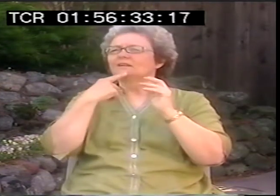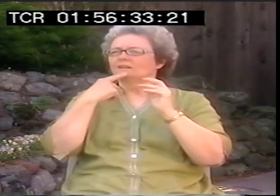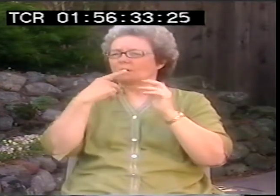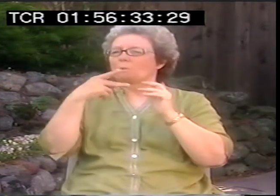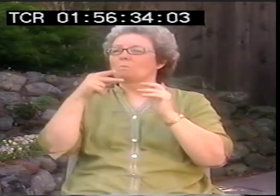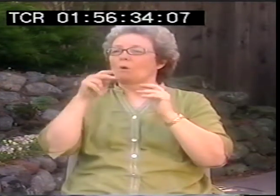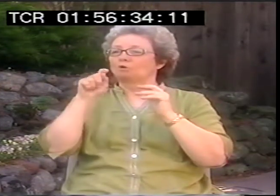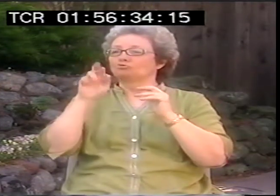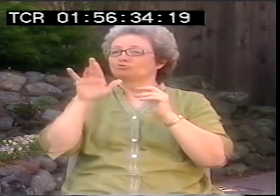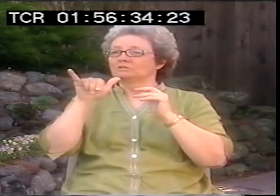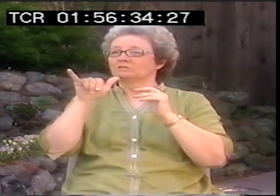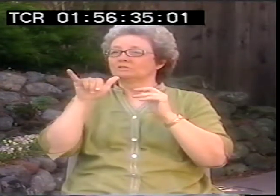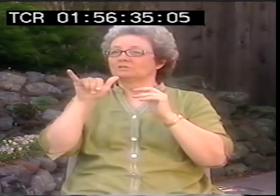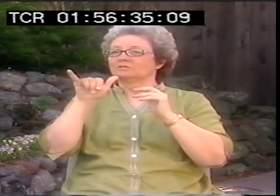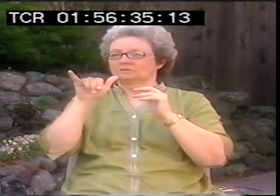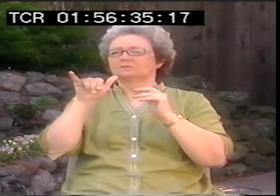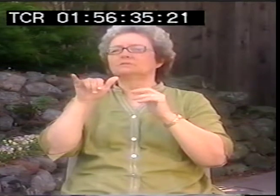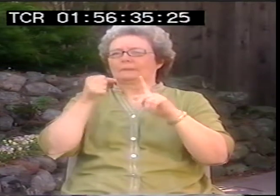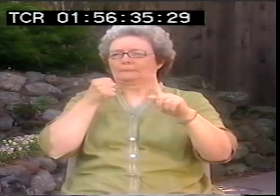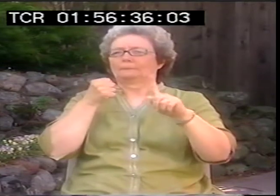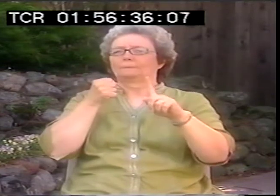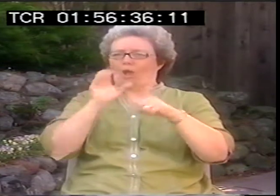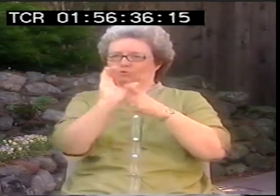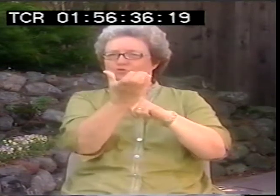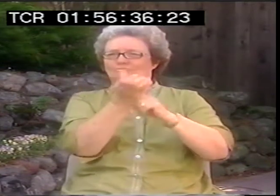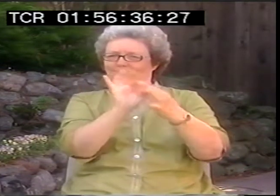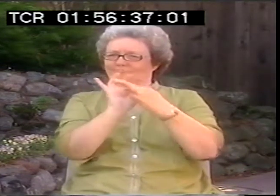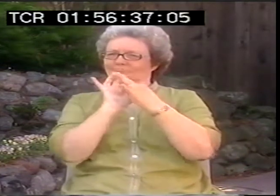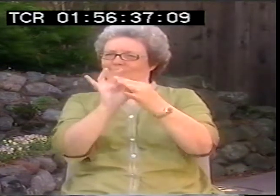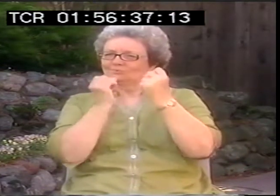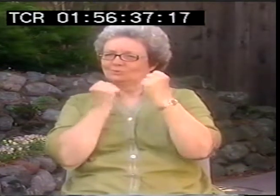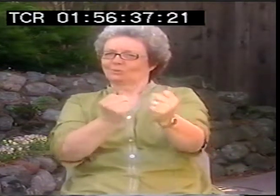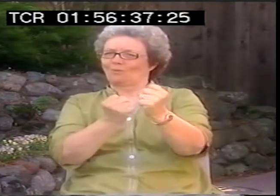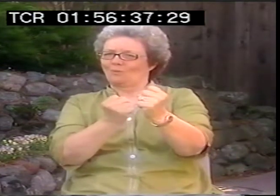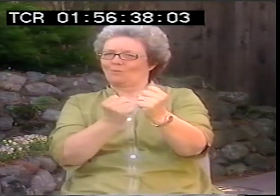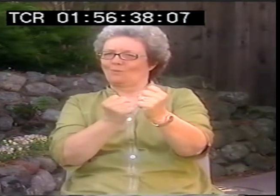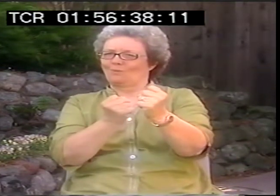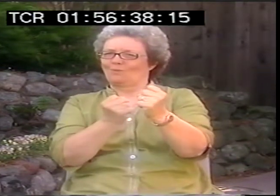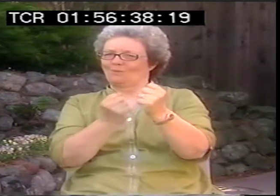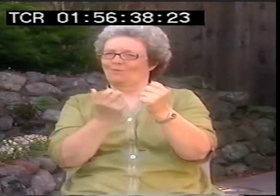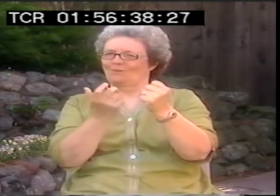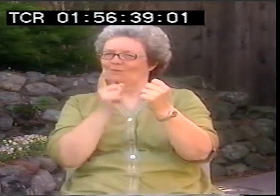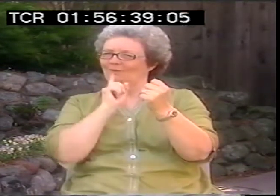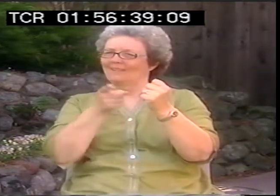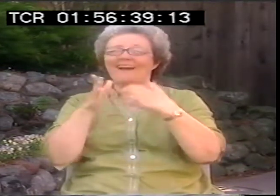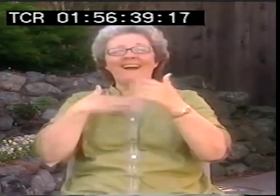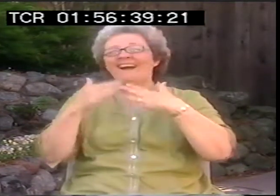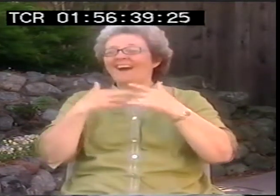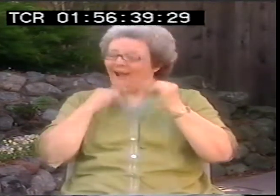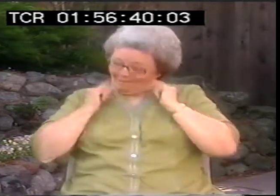But I was reading something that said poetry and culture are